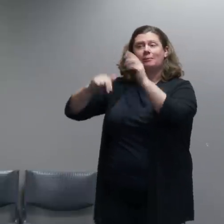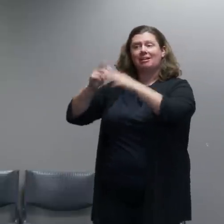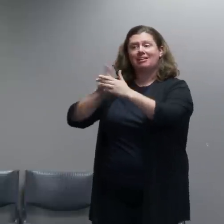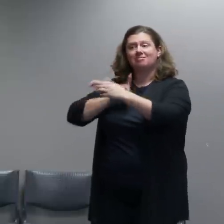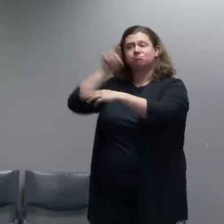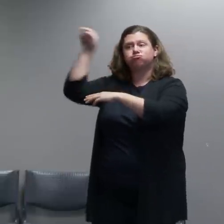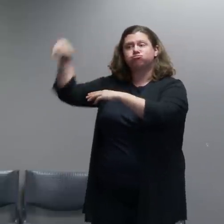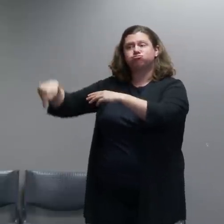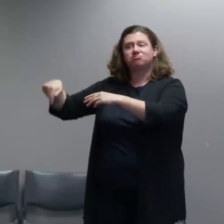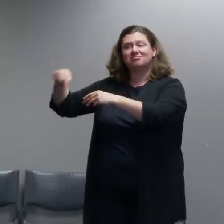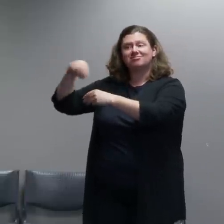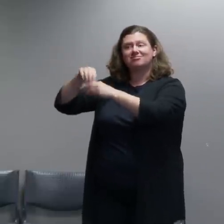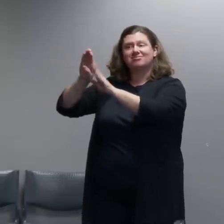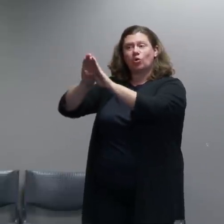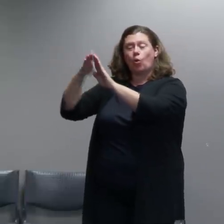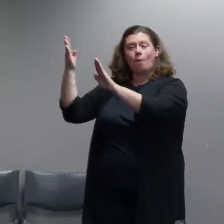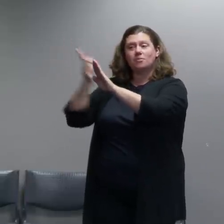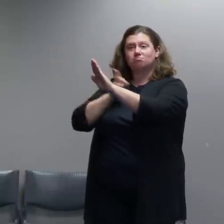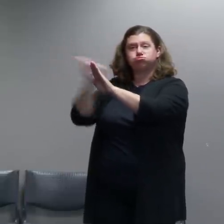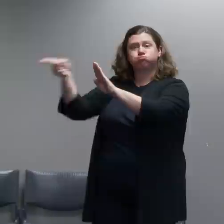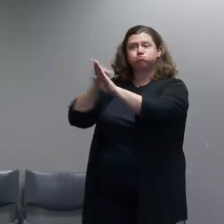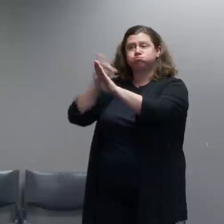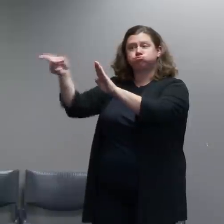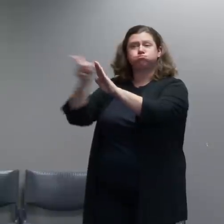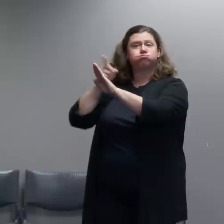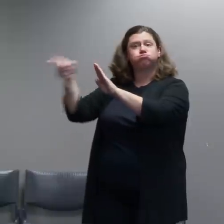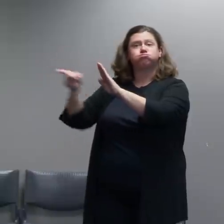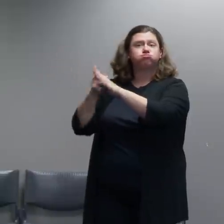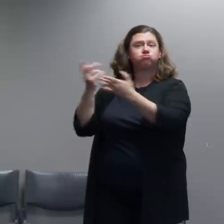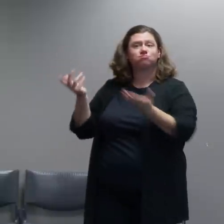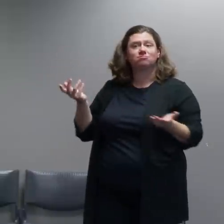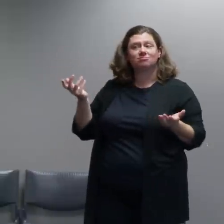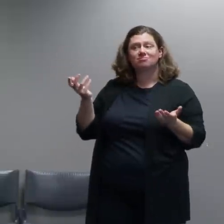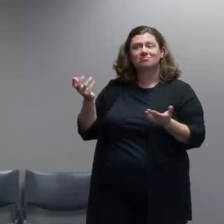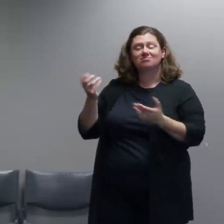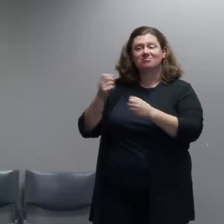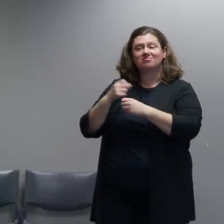enough and launched a mortar inside the building.